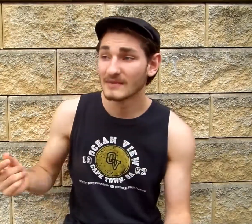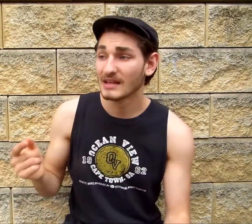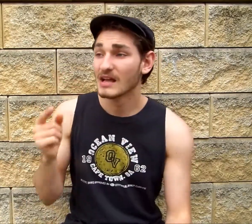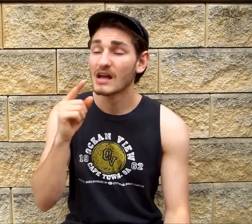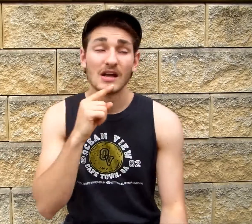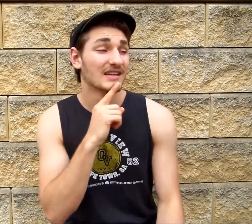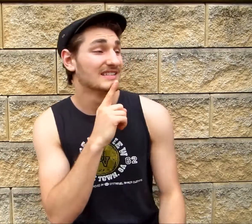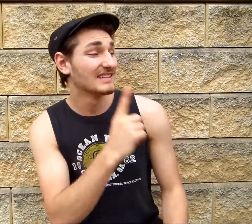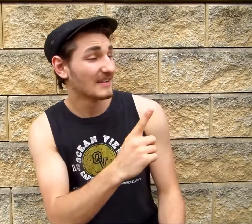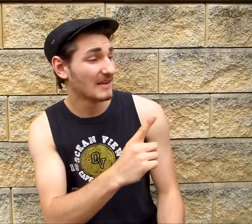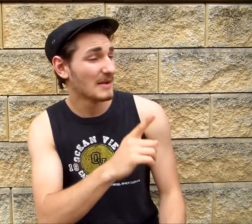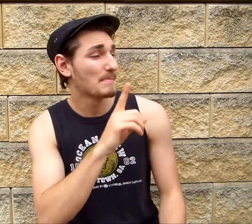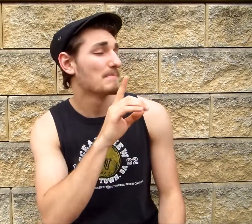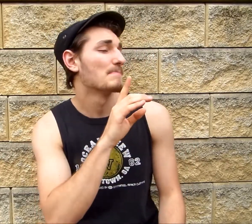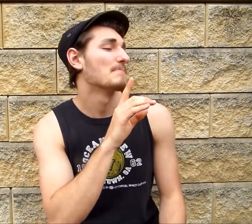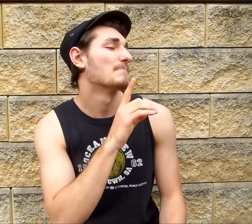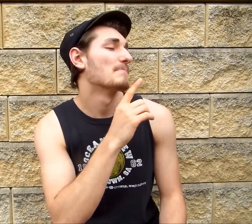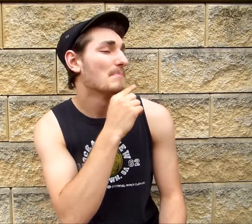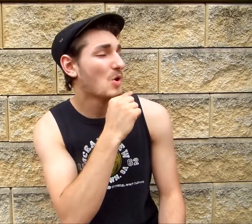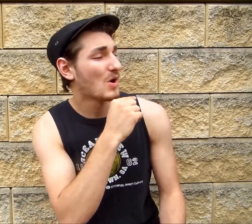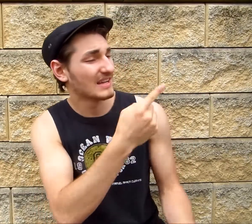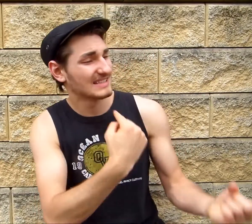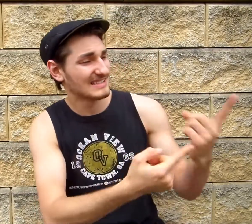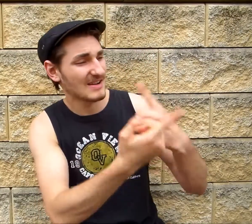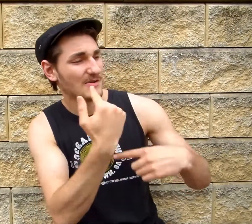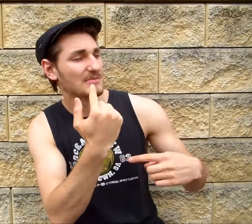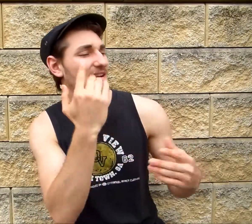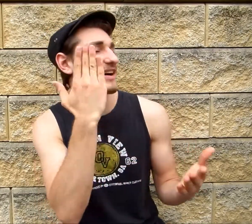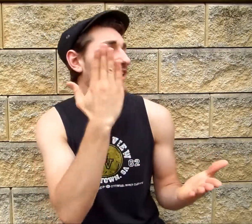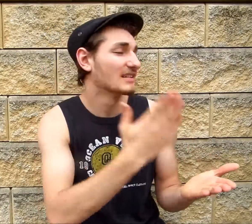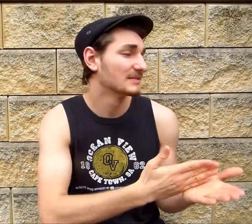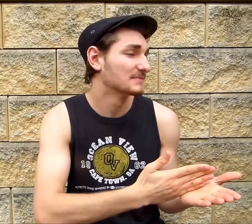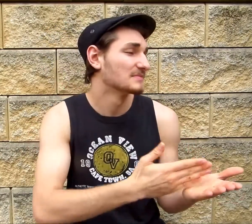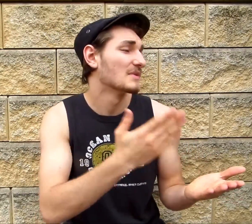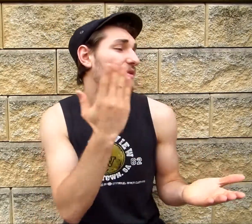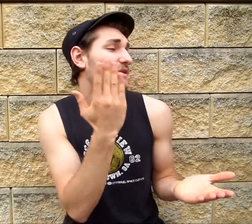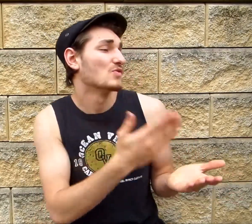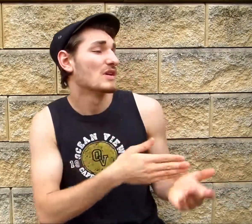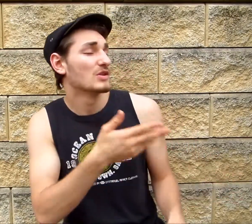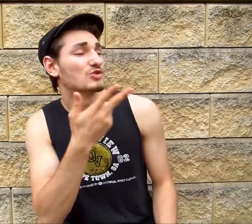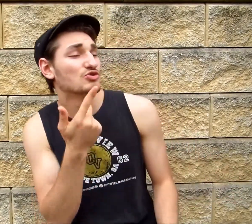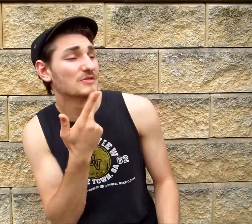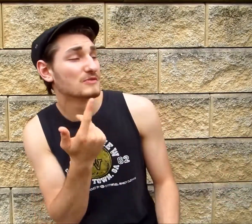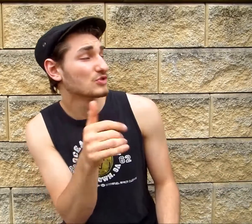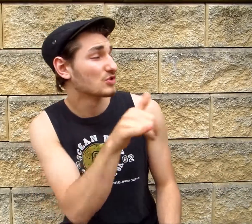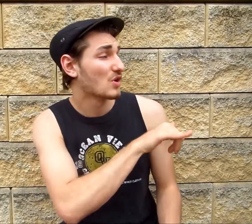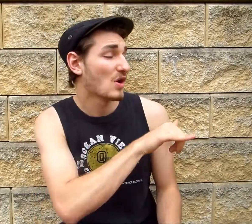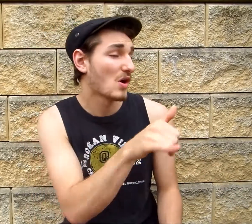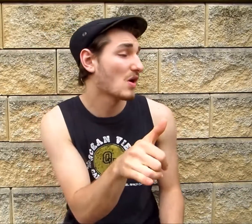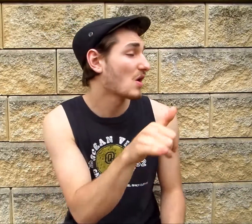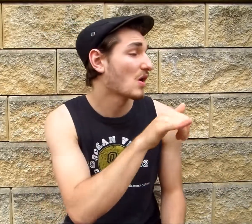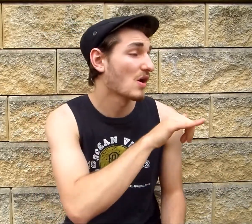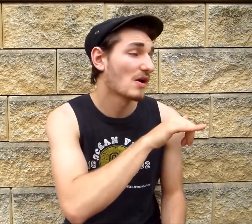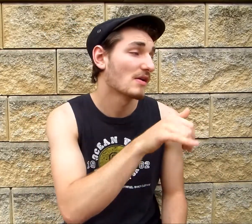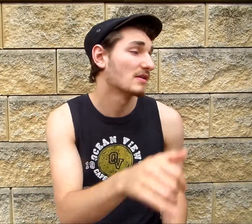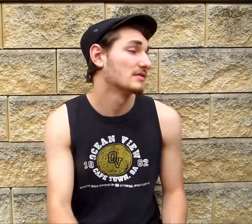She said "Boy, tell me honestly" "Was it real or just for show?"